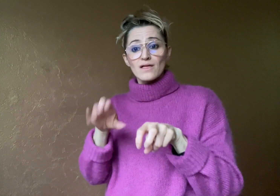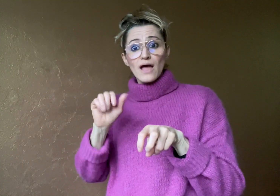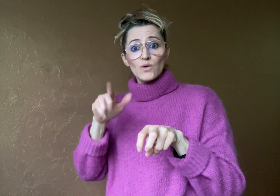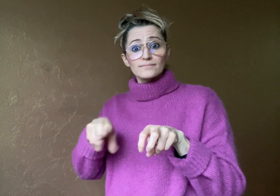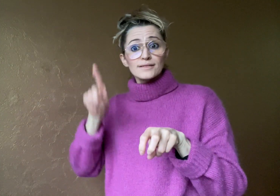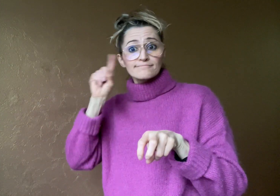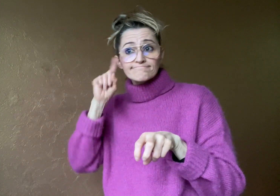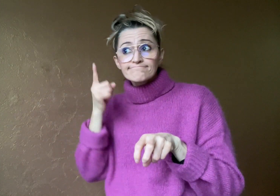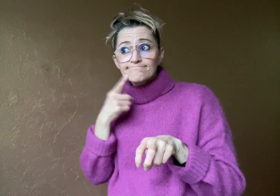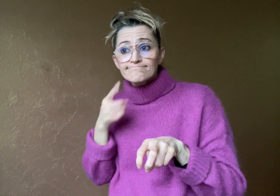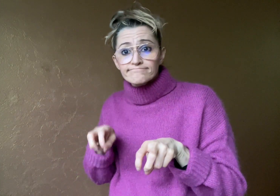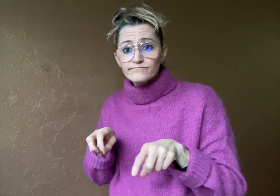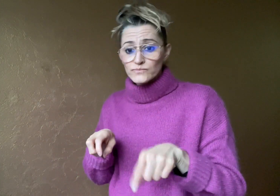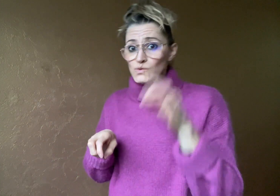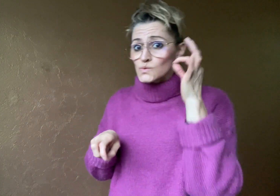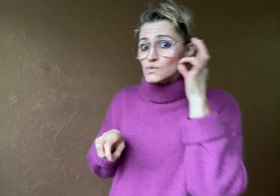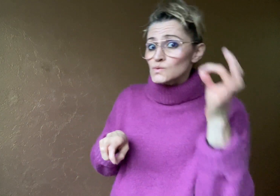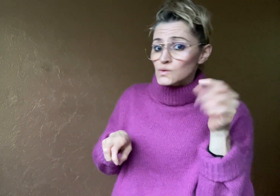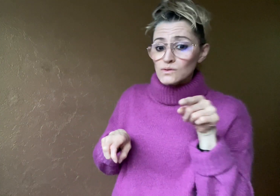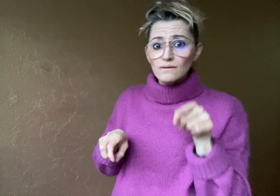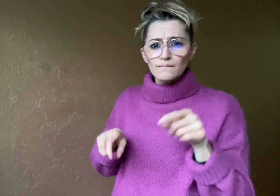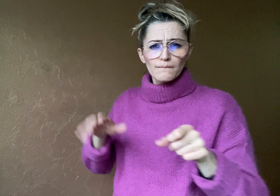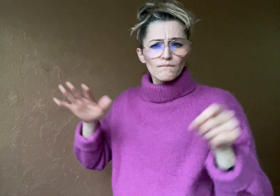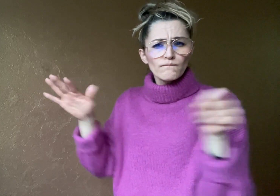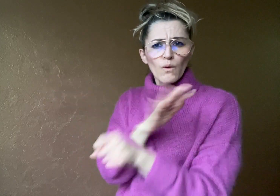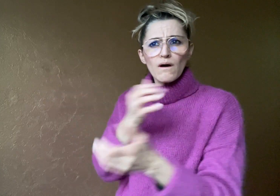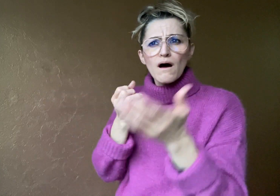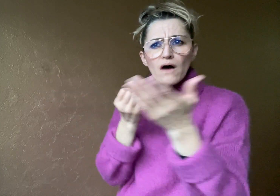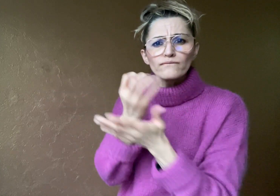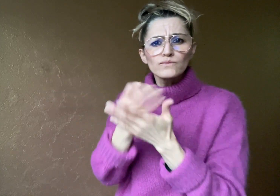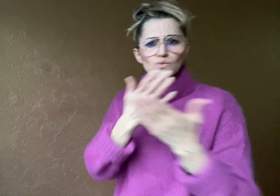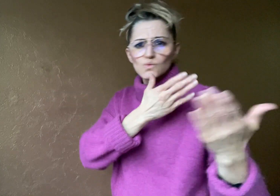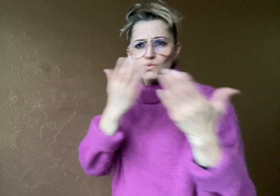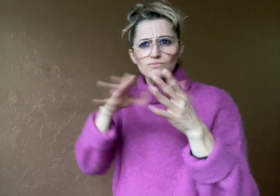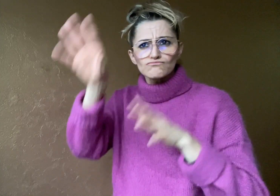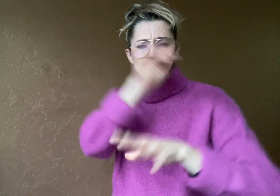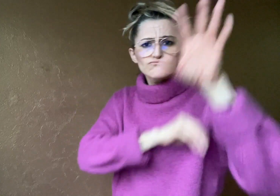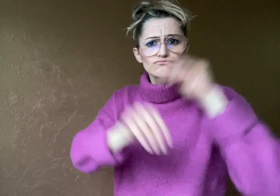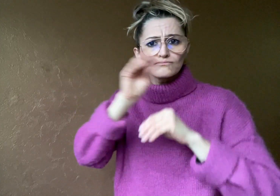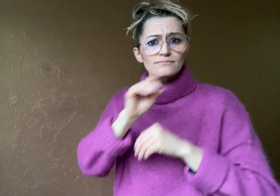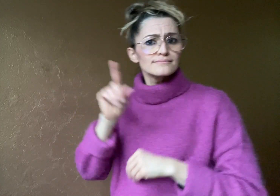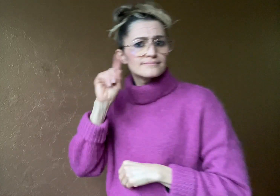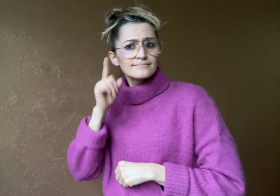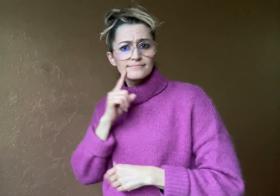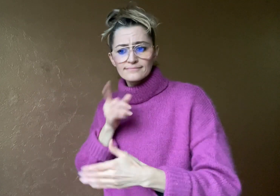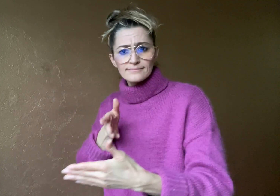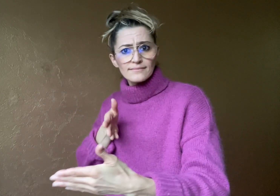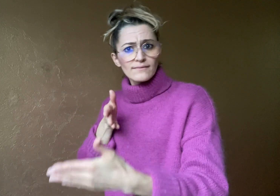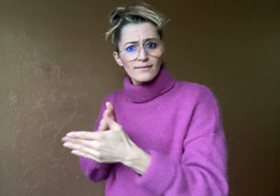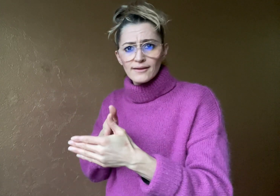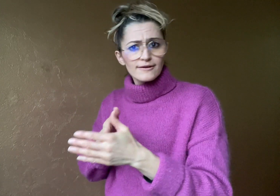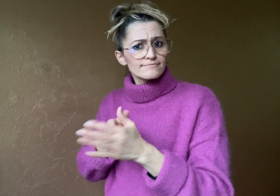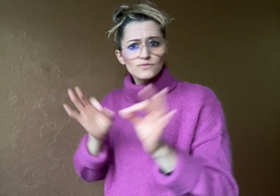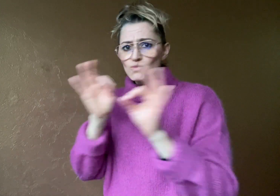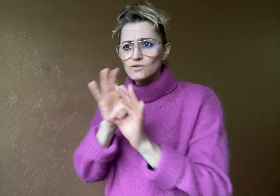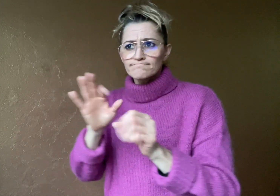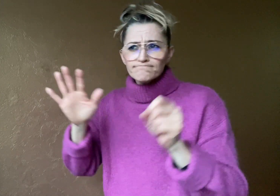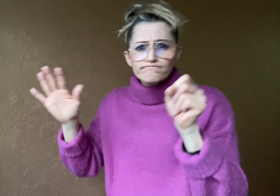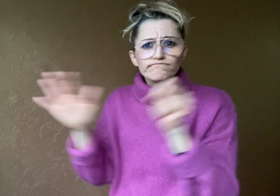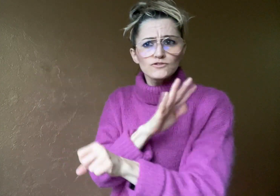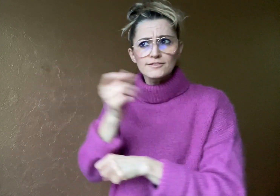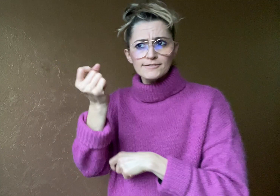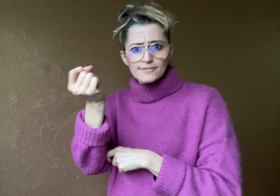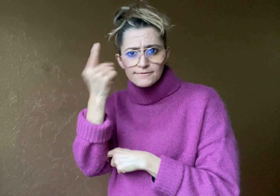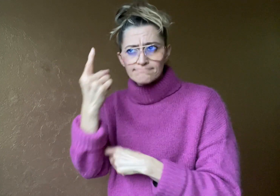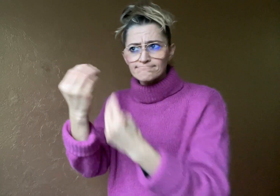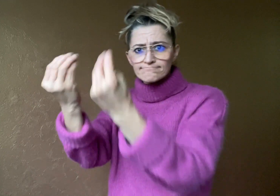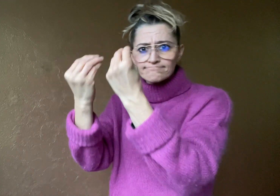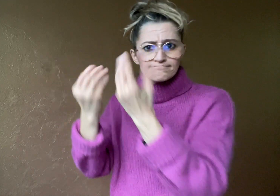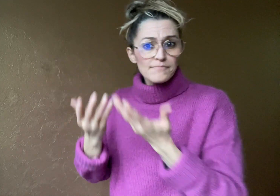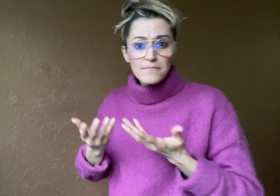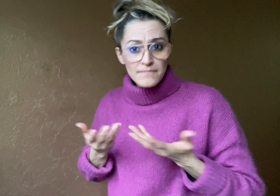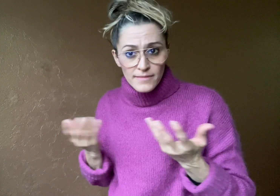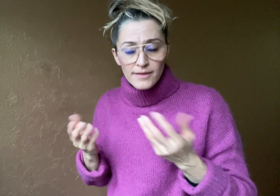Calum from fully accessing education in the classroom.